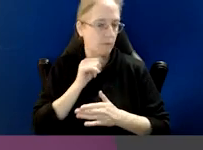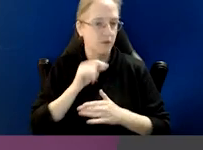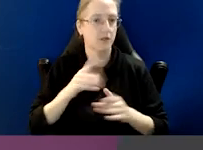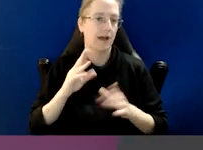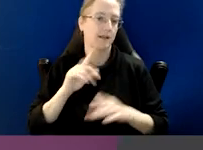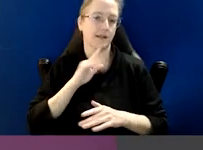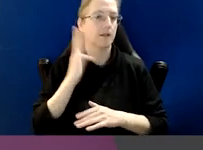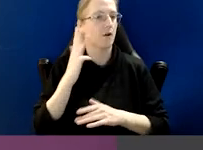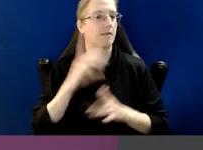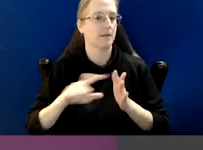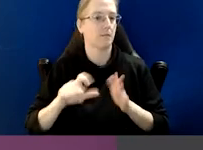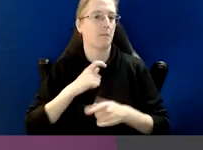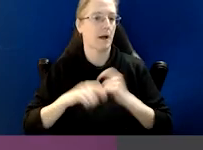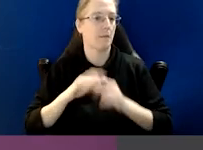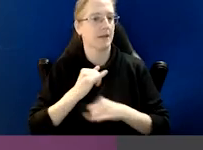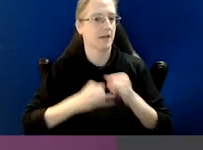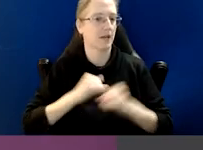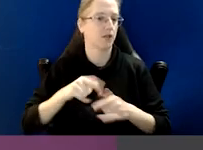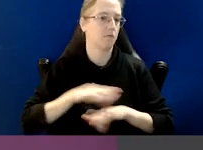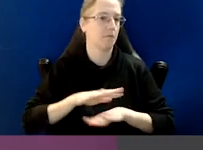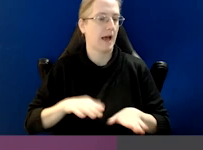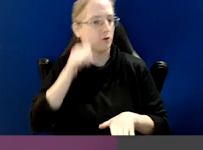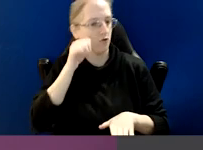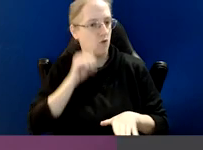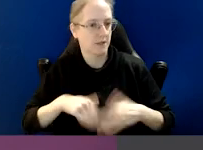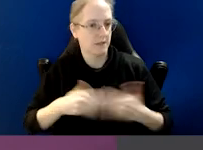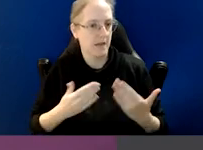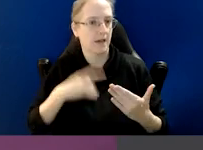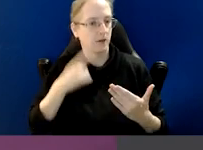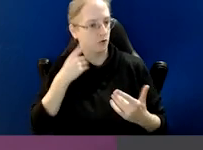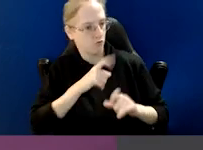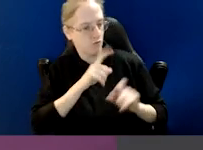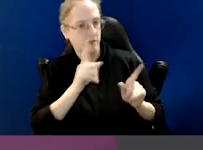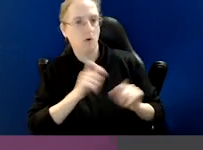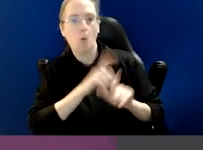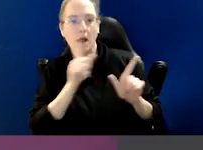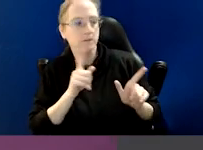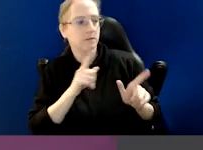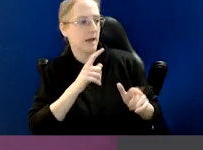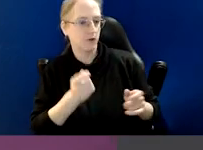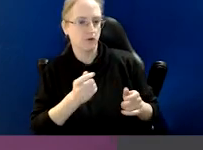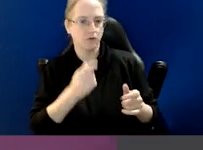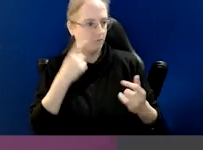and designated 9 December as International Anti-Corruption Day to raise awareness of corruption